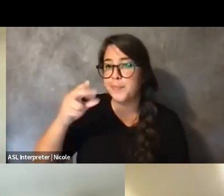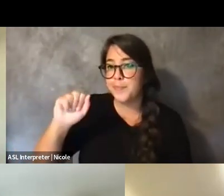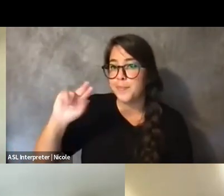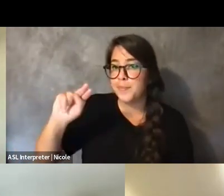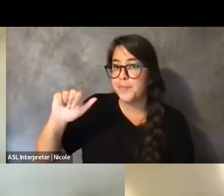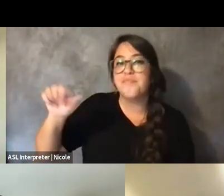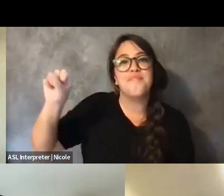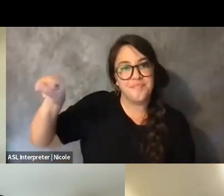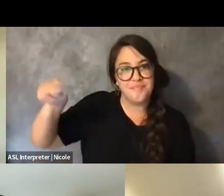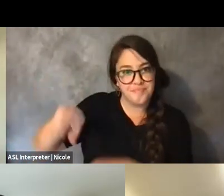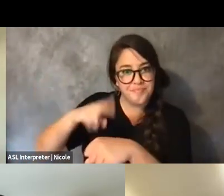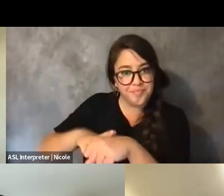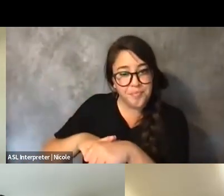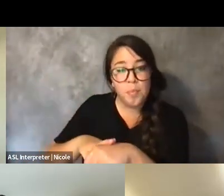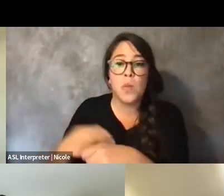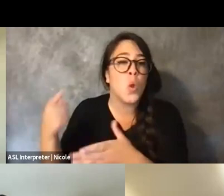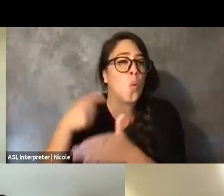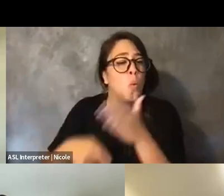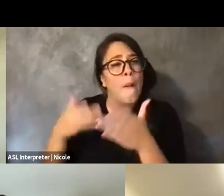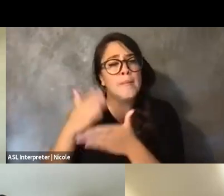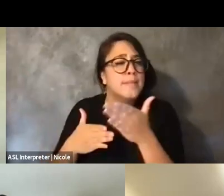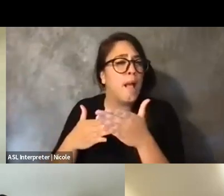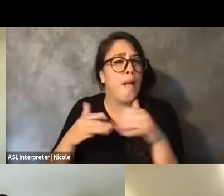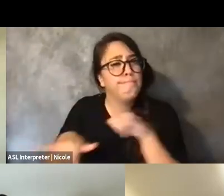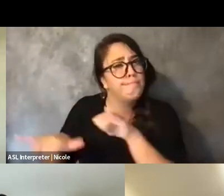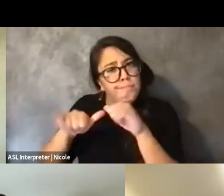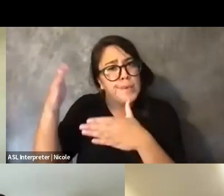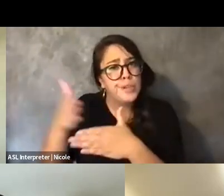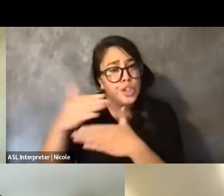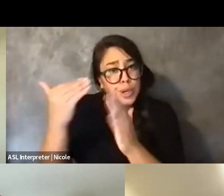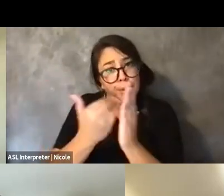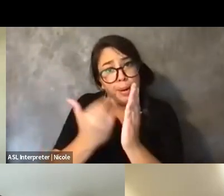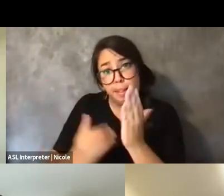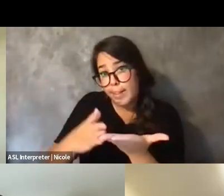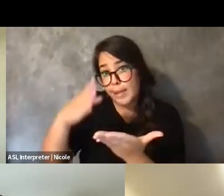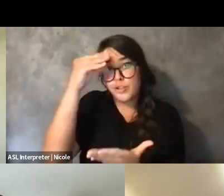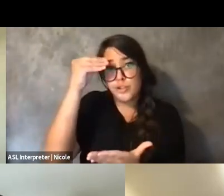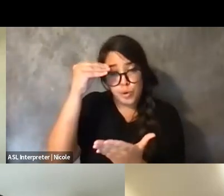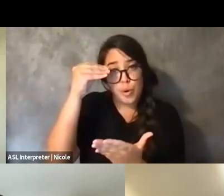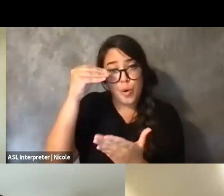So what are shared lessons learned from building a hybrid community within Emerge?